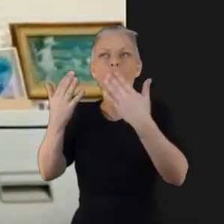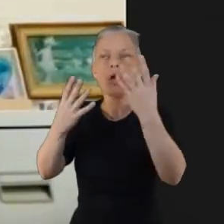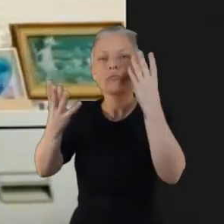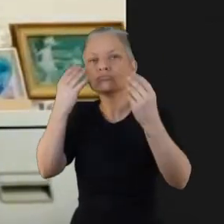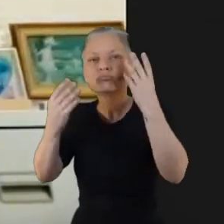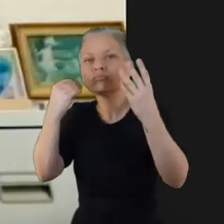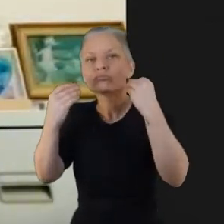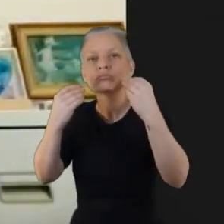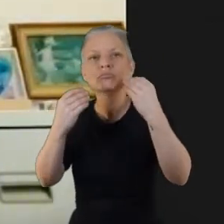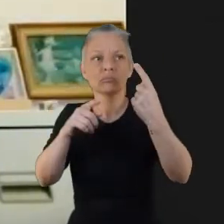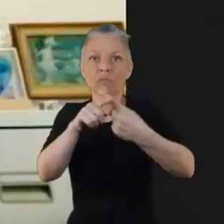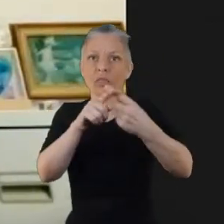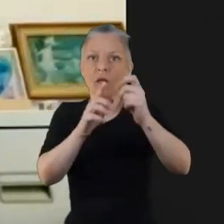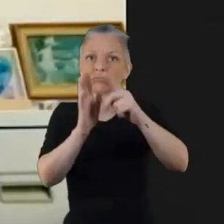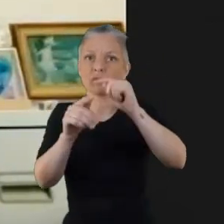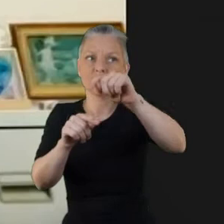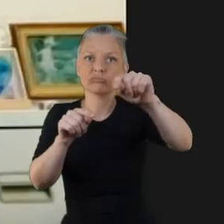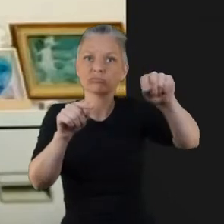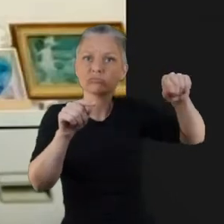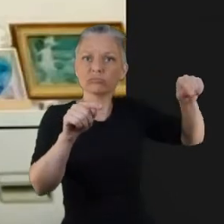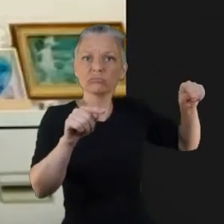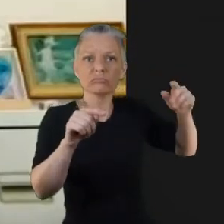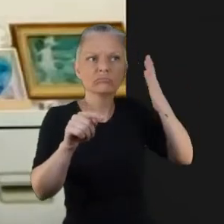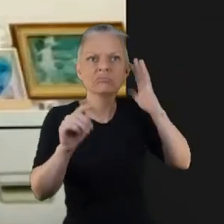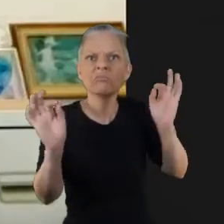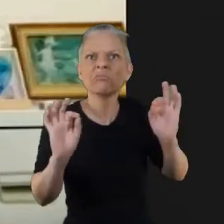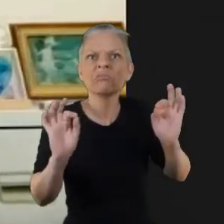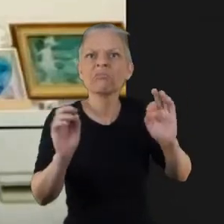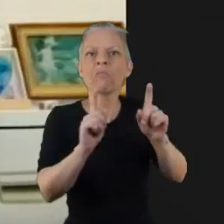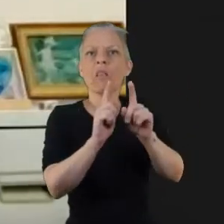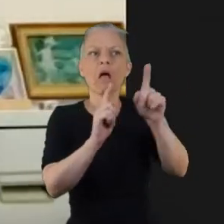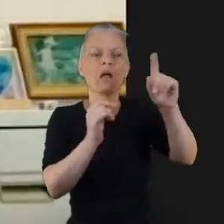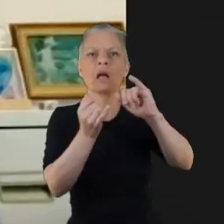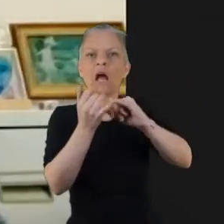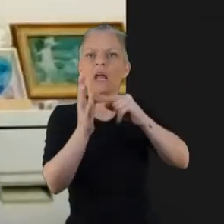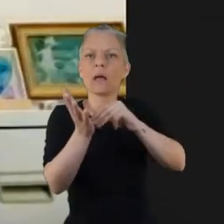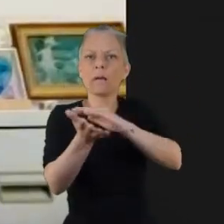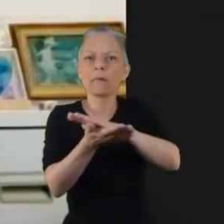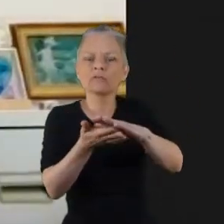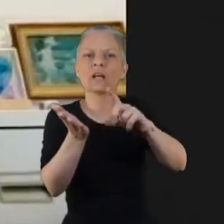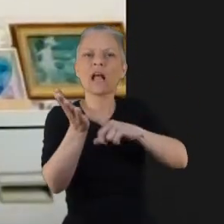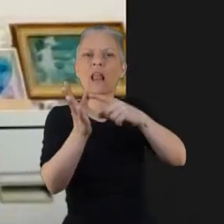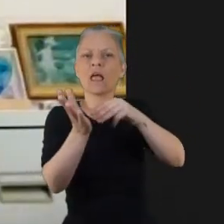I think it was helpful to get some perspectives as well when the way you had set it up so